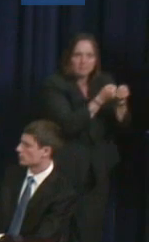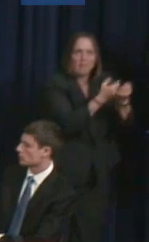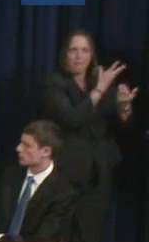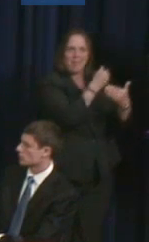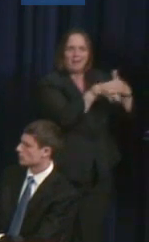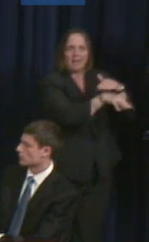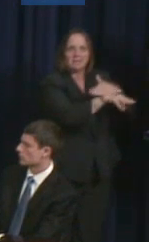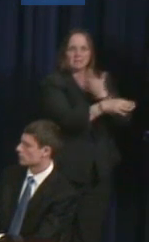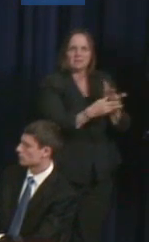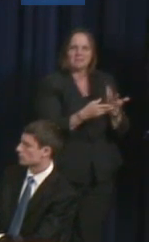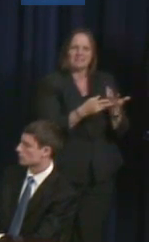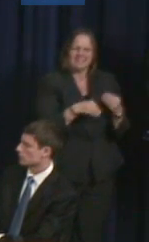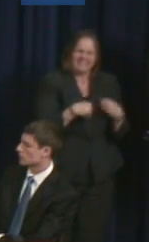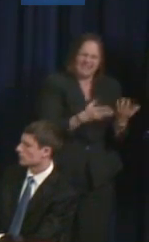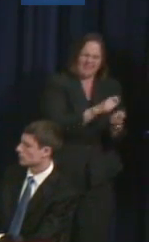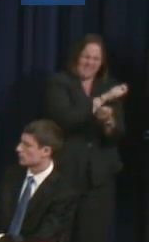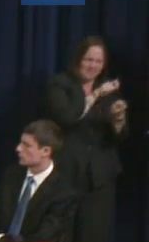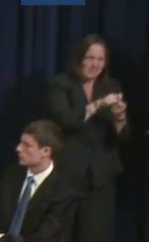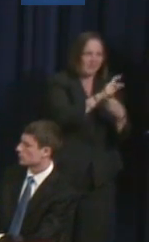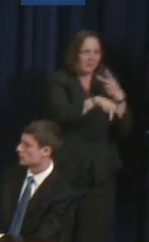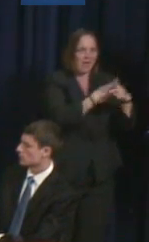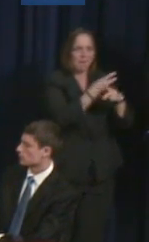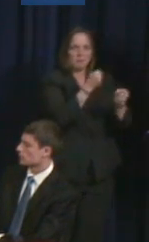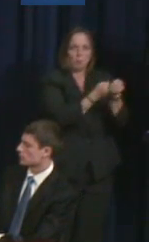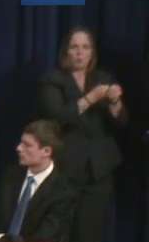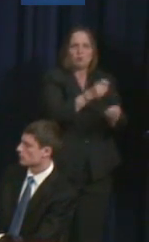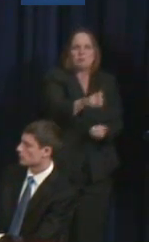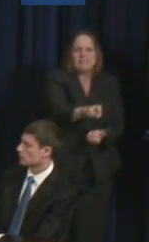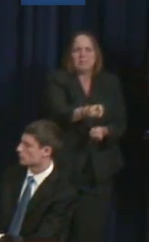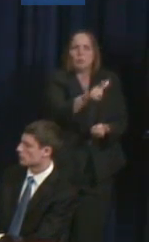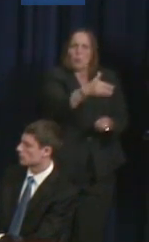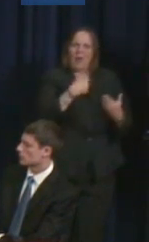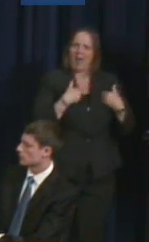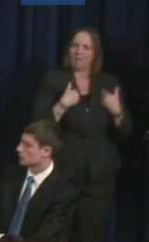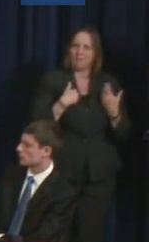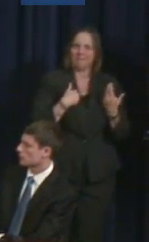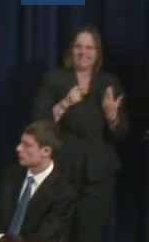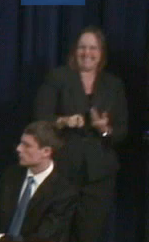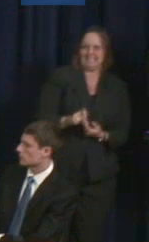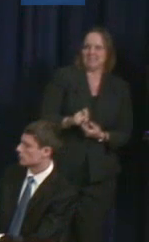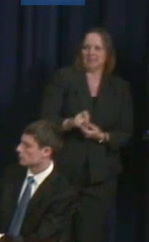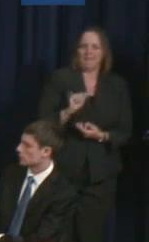because you have worth and you have purpose. You know, and that's really the point I wanted to make.